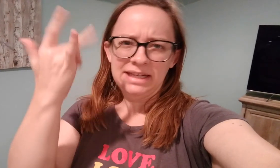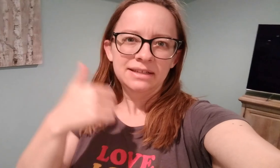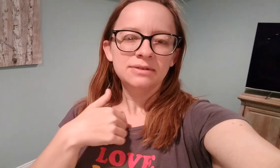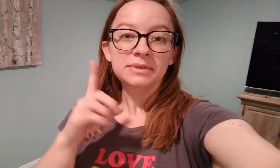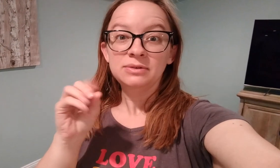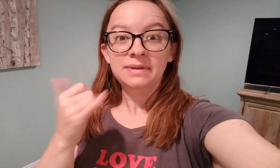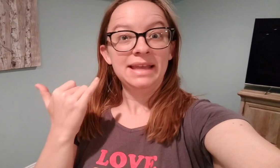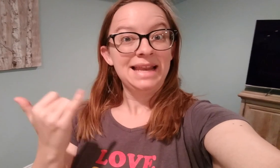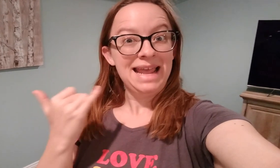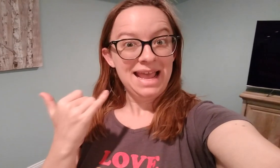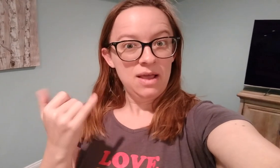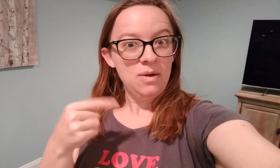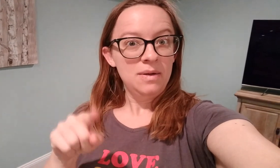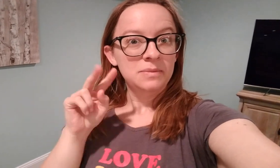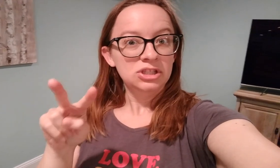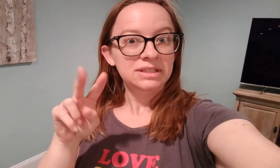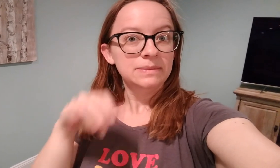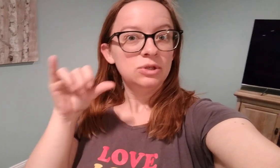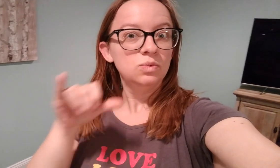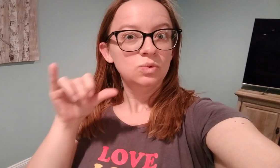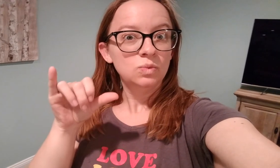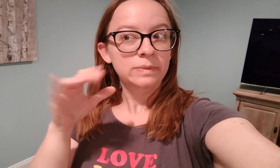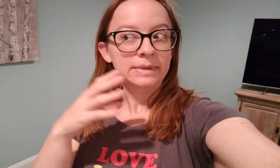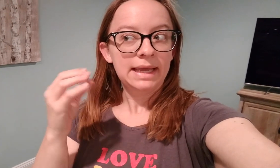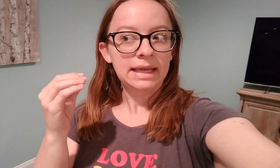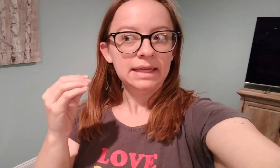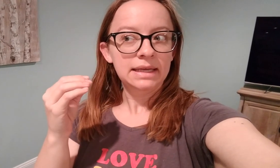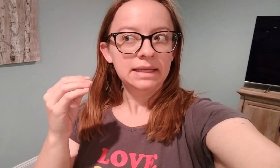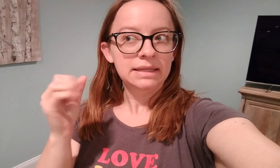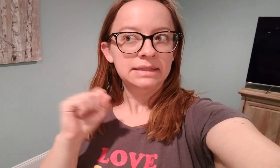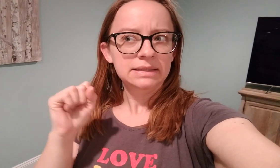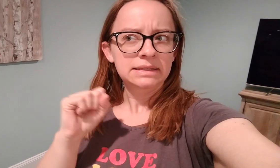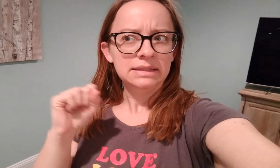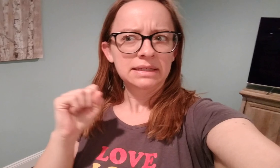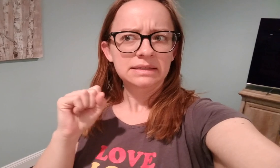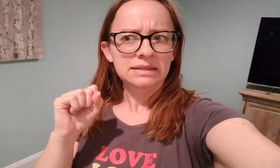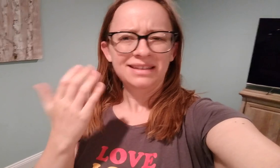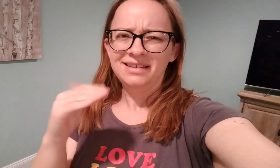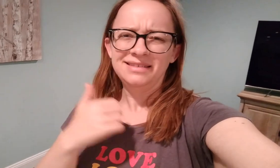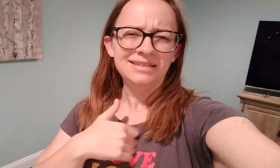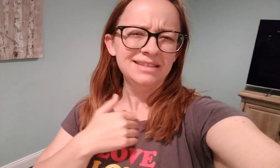I don't know. I keep forgetting. But I'm going to do them now and watch some Youtube... and yeah.